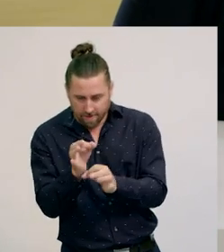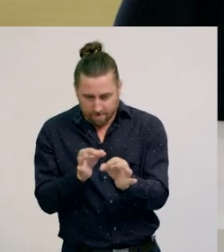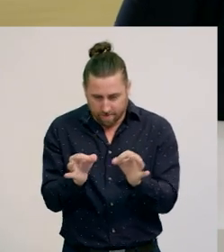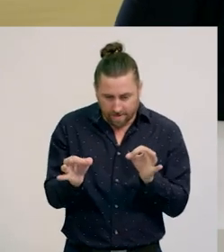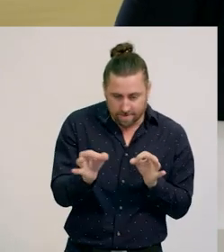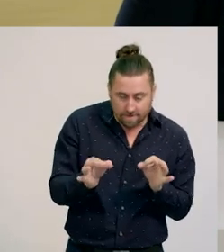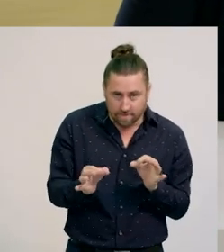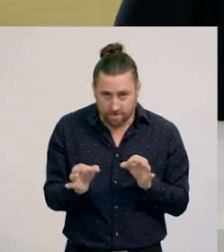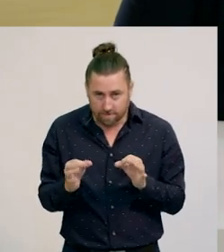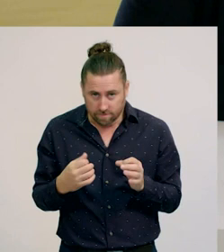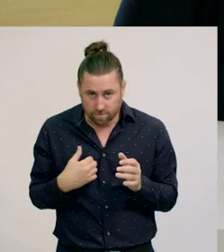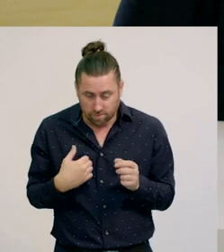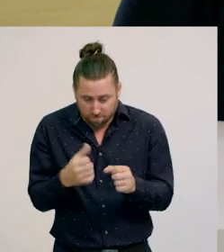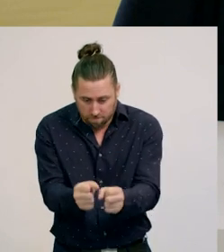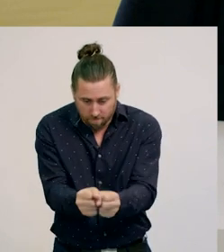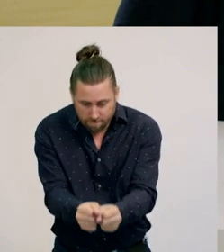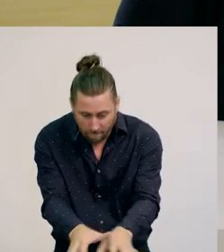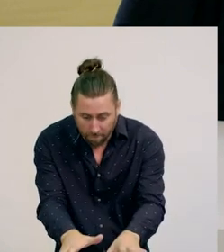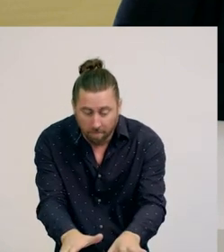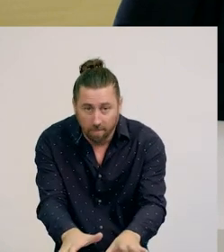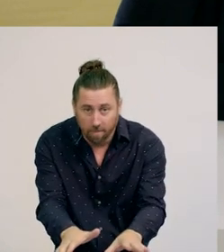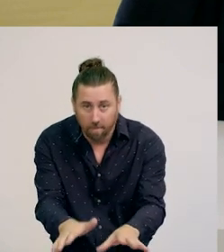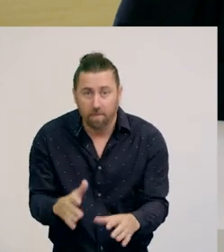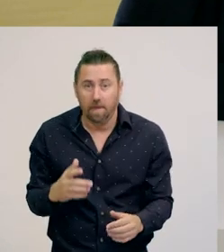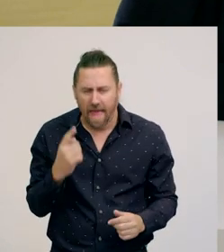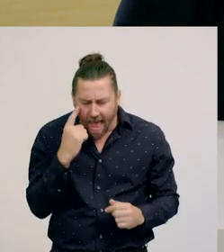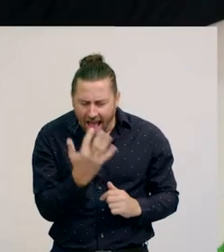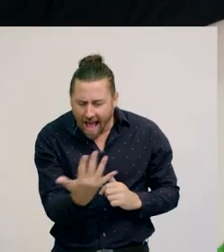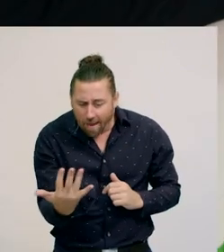I'm going to gently drop them on the table so we can see how many.